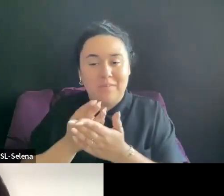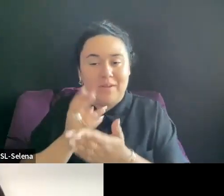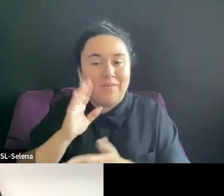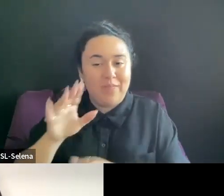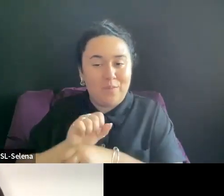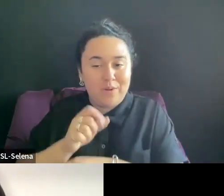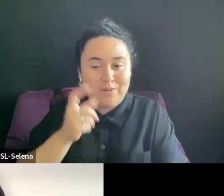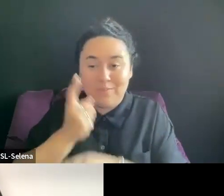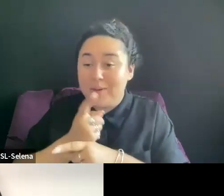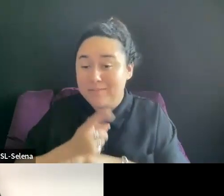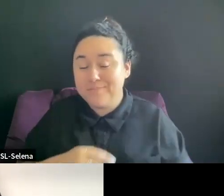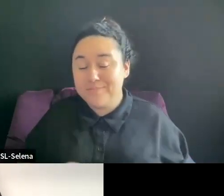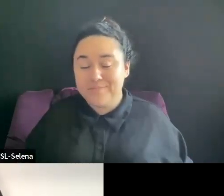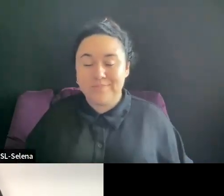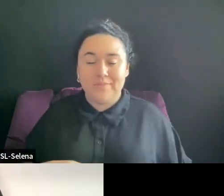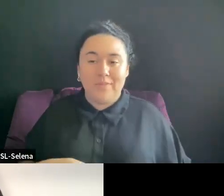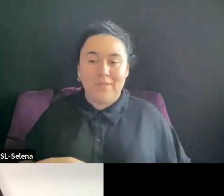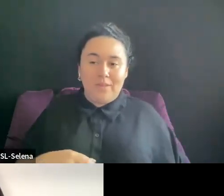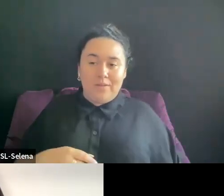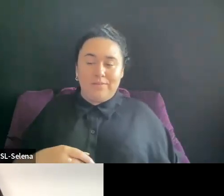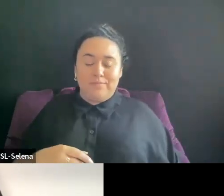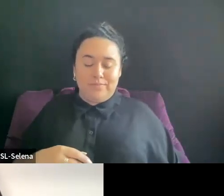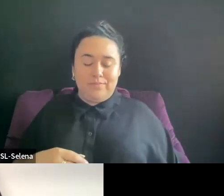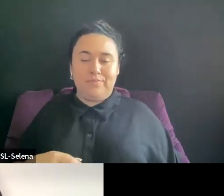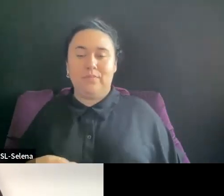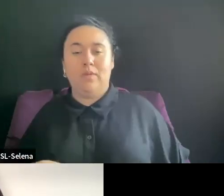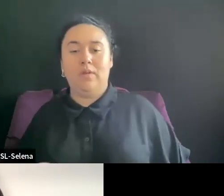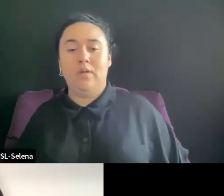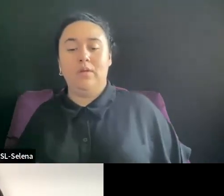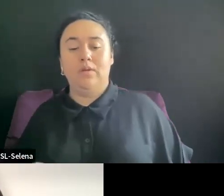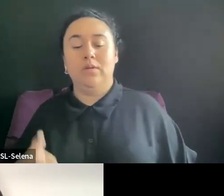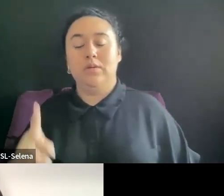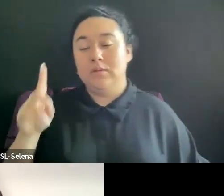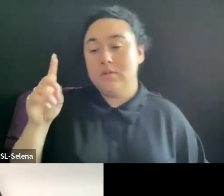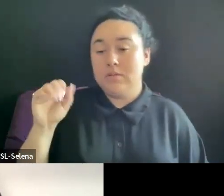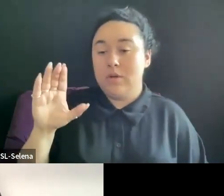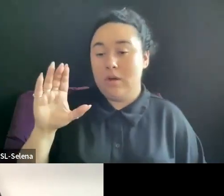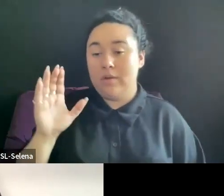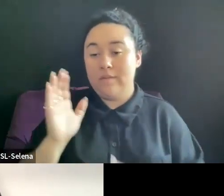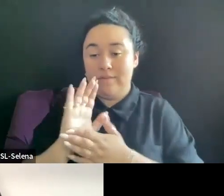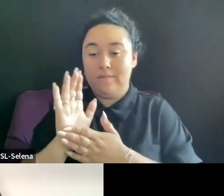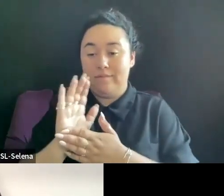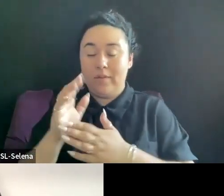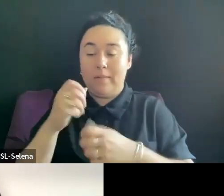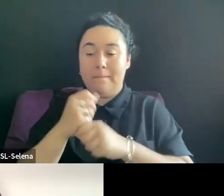AS A DOCUMENTARY FILMMAKER IT IS DIFFICULT TO INVOLVE THE DISTRIBUTORS ESPECIALLY IF YOU ARE NOT